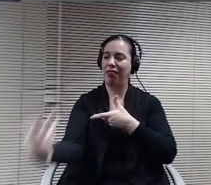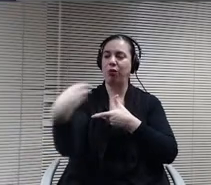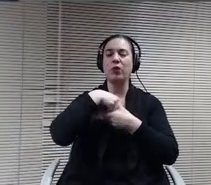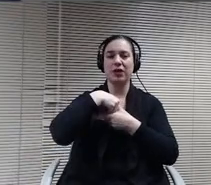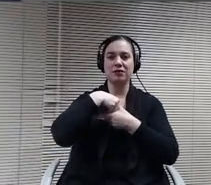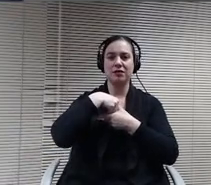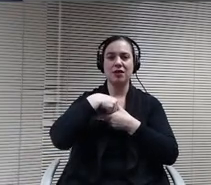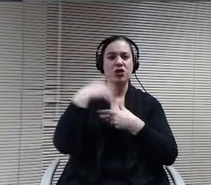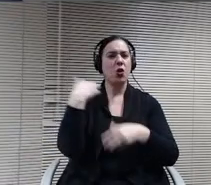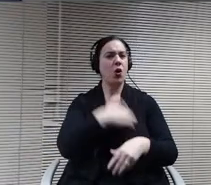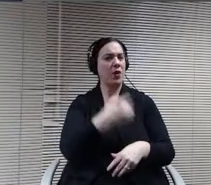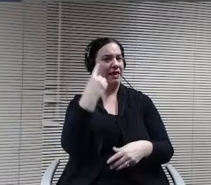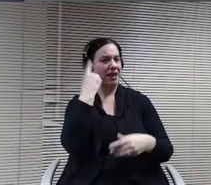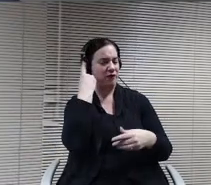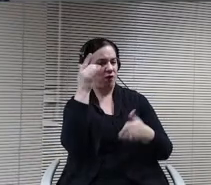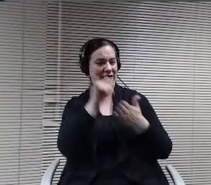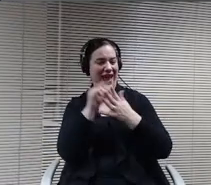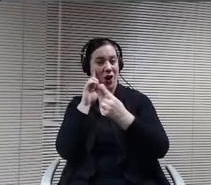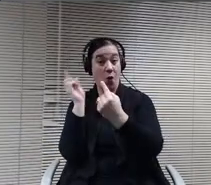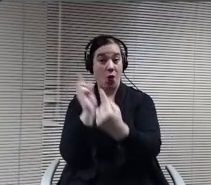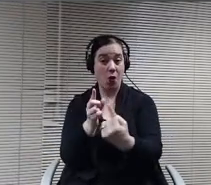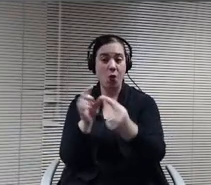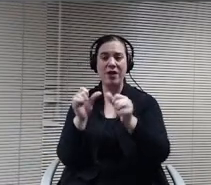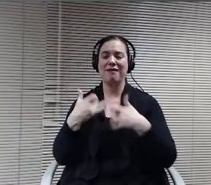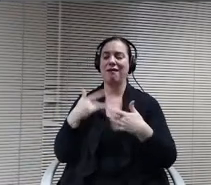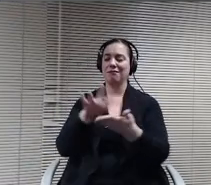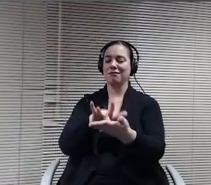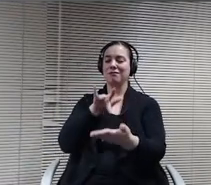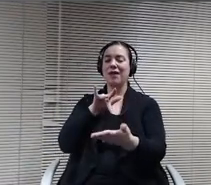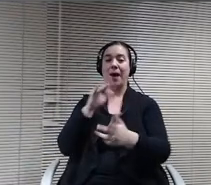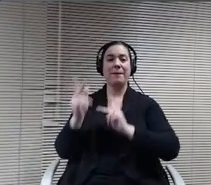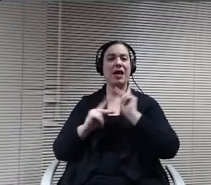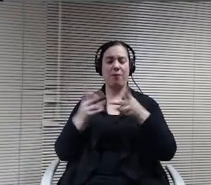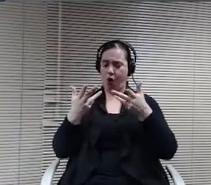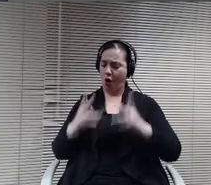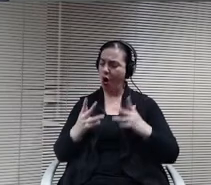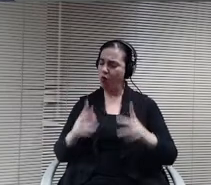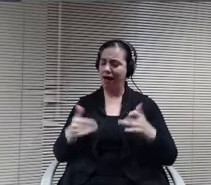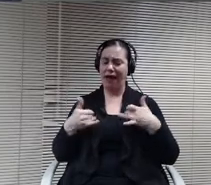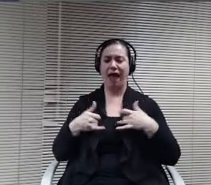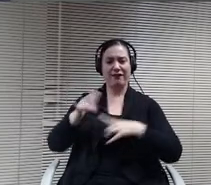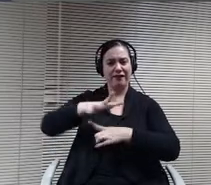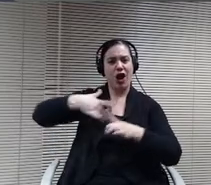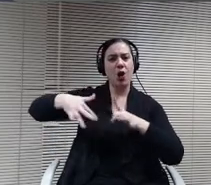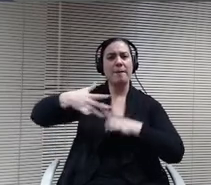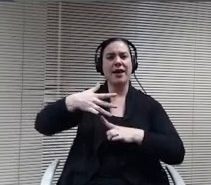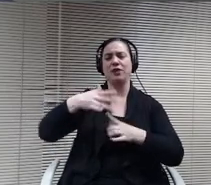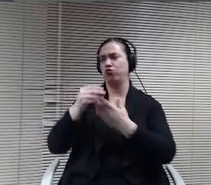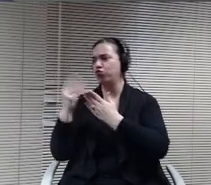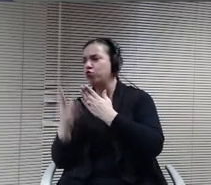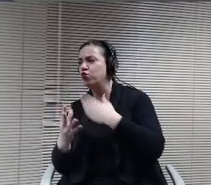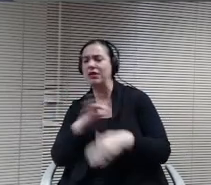Things that we can leverage is people that are right in our midst, whether its students or staff members leverage their